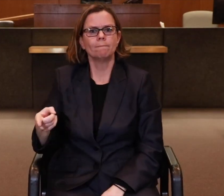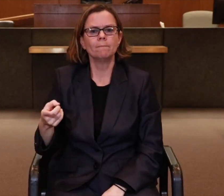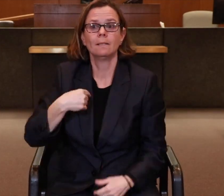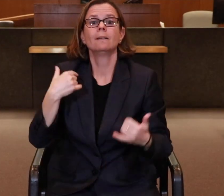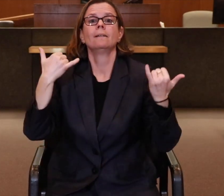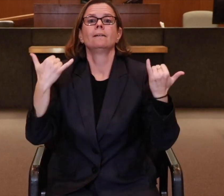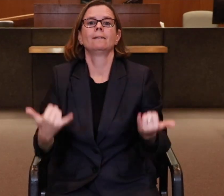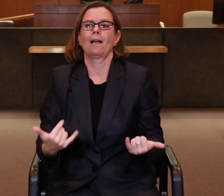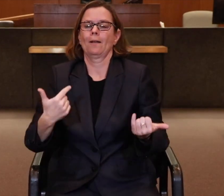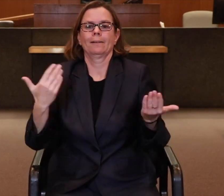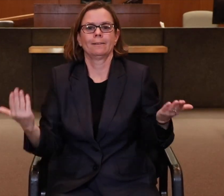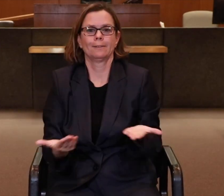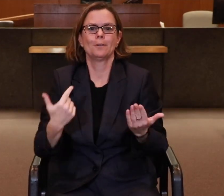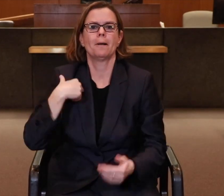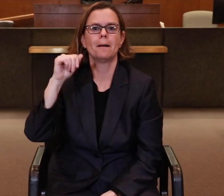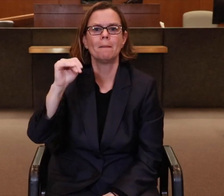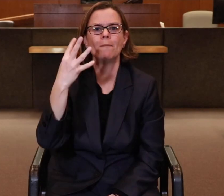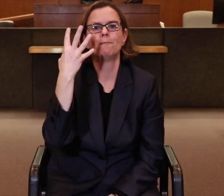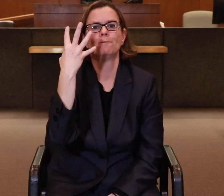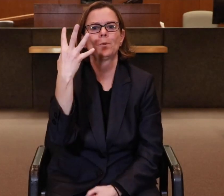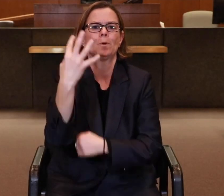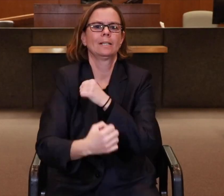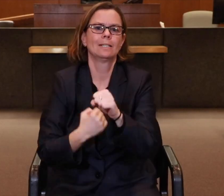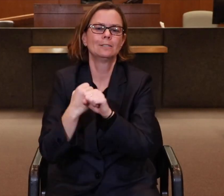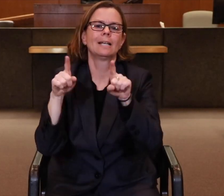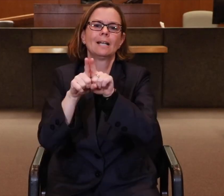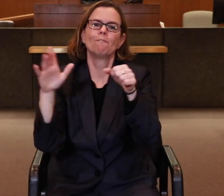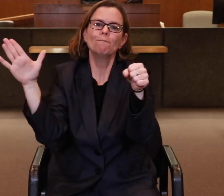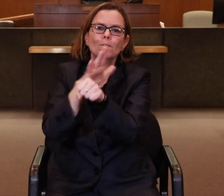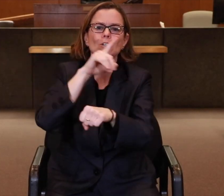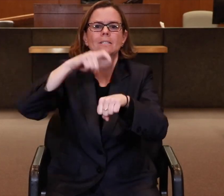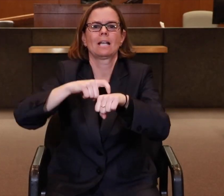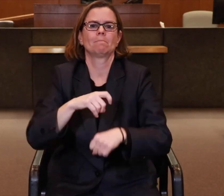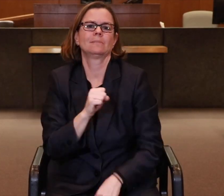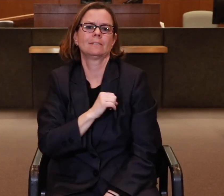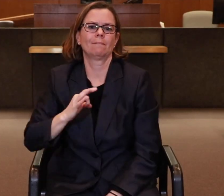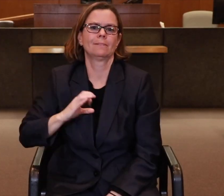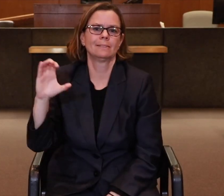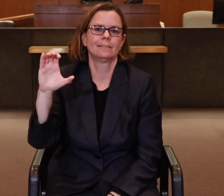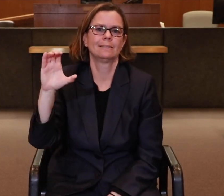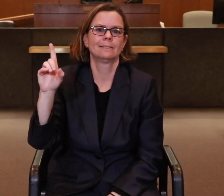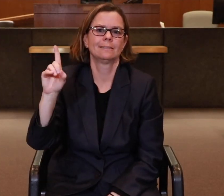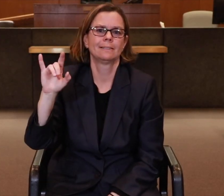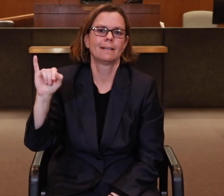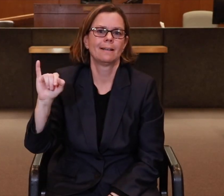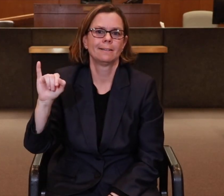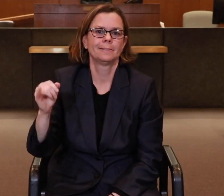And look at me now, I’ve been here for four years as a full-time CDI on staff.